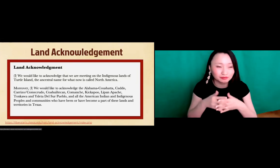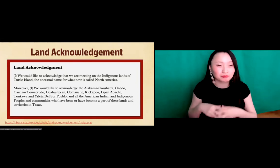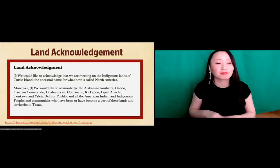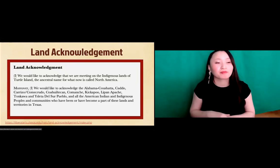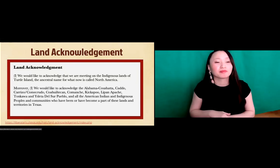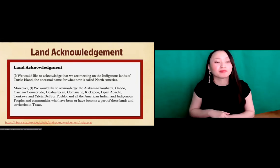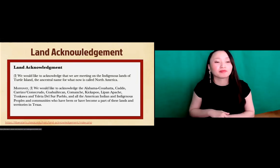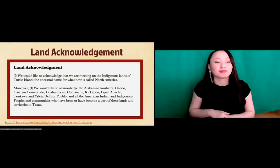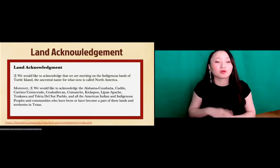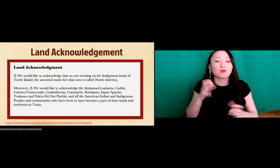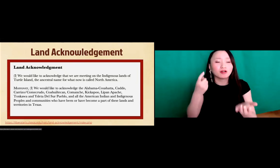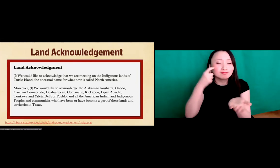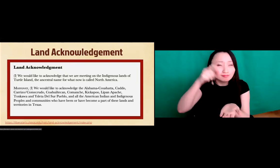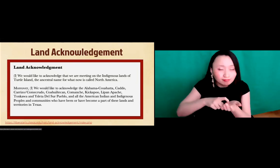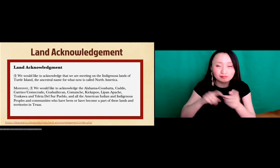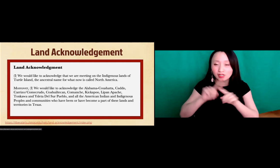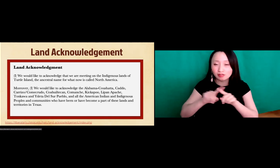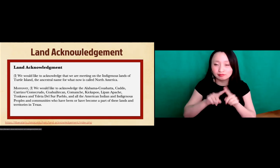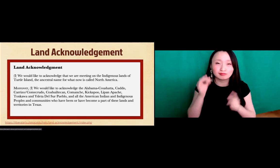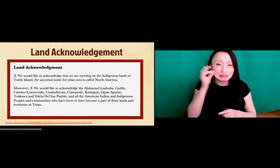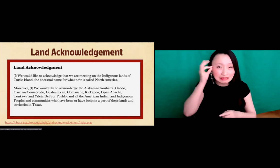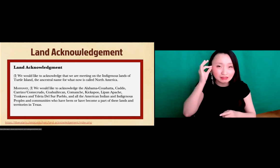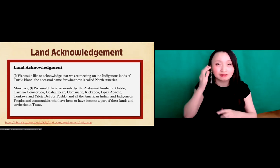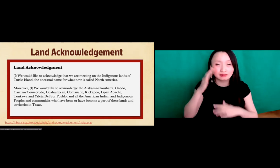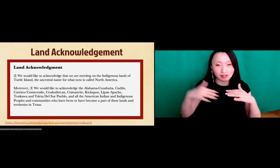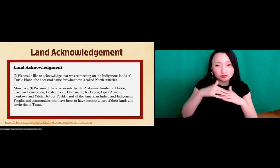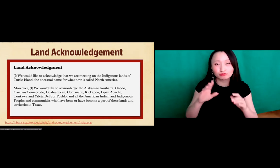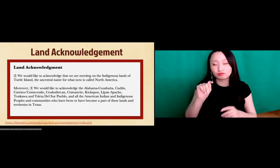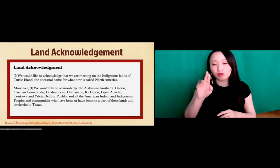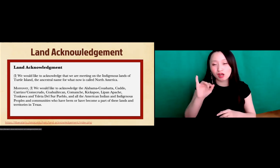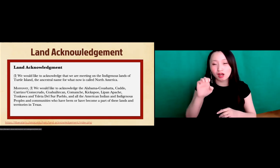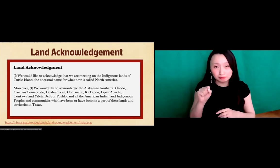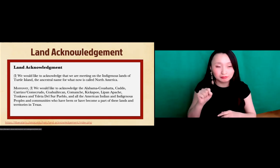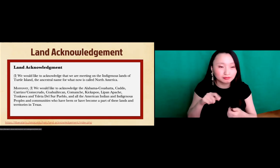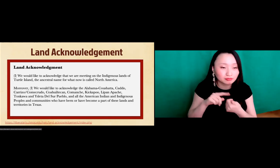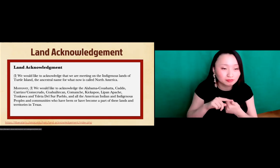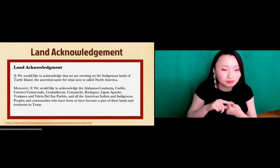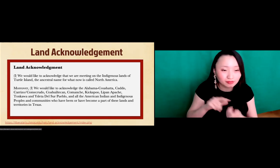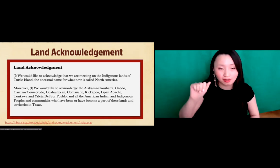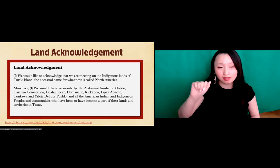and now it's what's called North America, and we would like to recognize these different